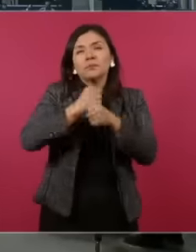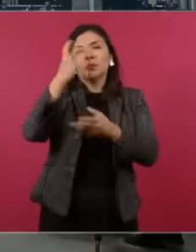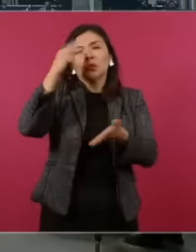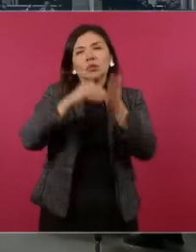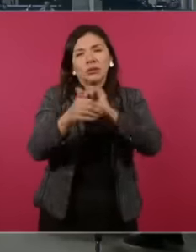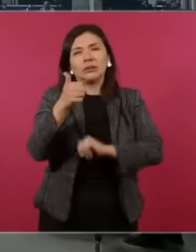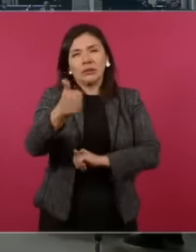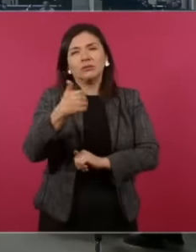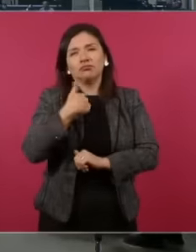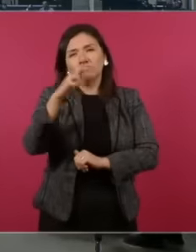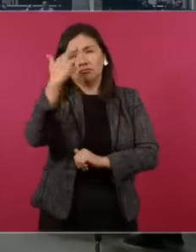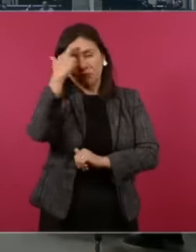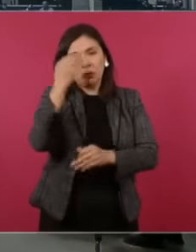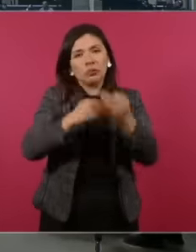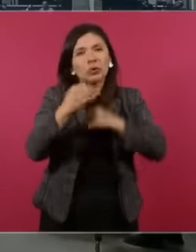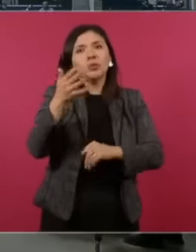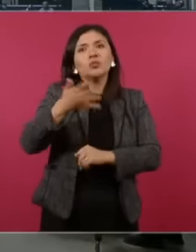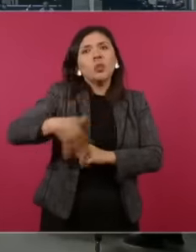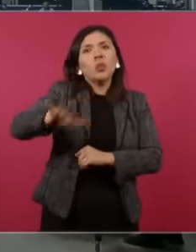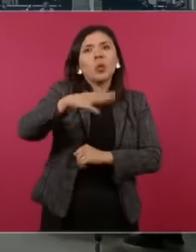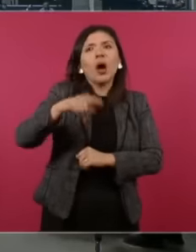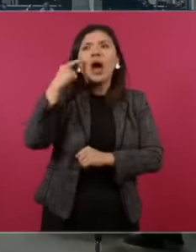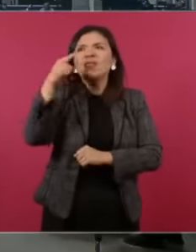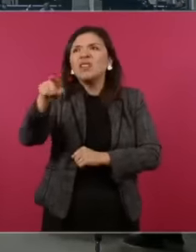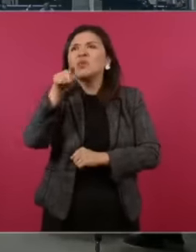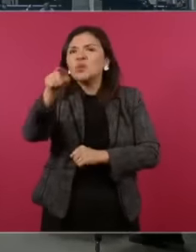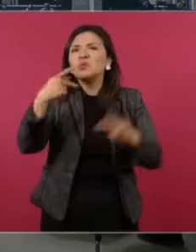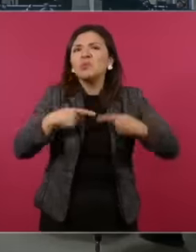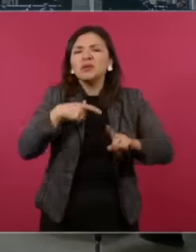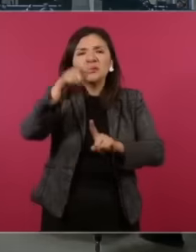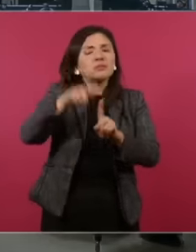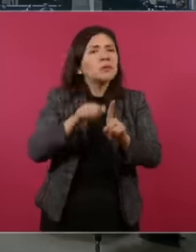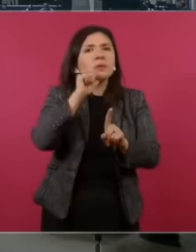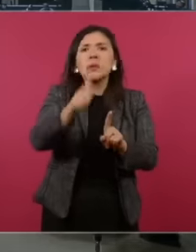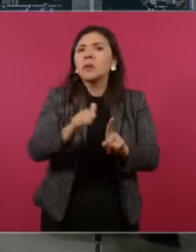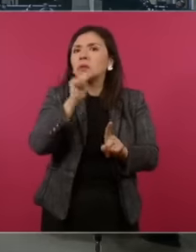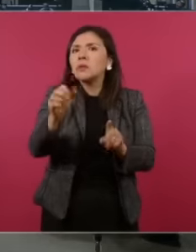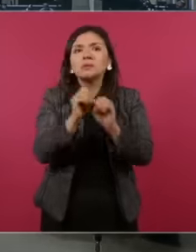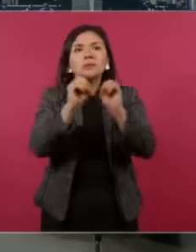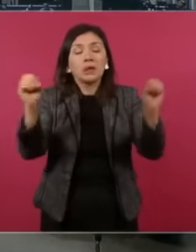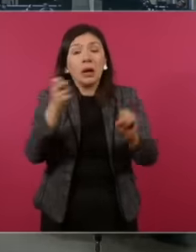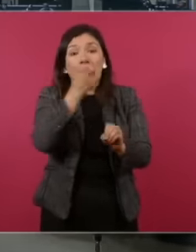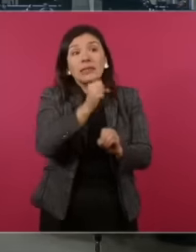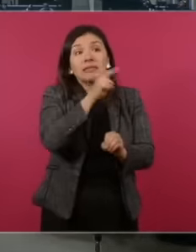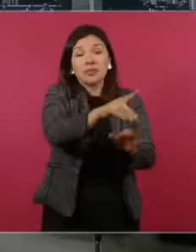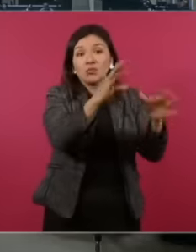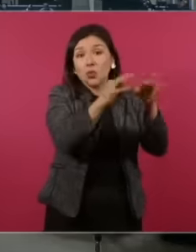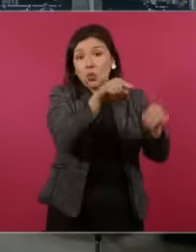all of it The world was looking for him and couldn't find anything. And that's what she explains what that stage was. Then later she